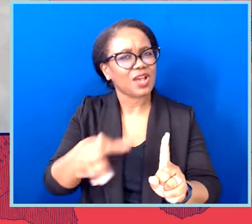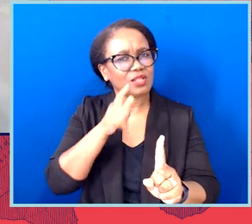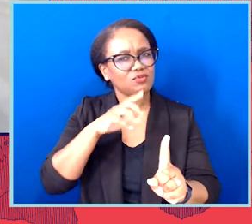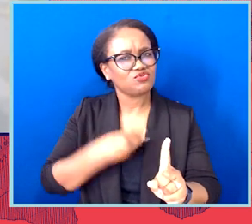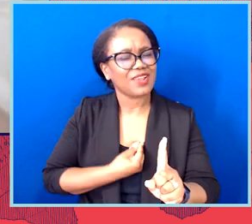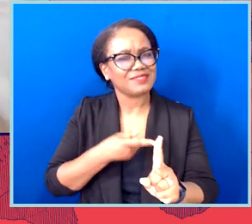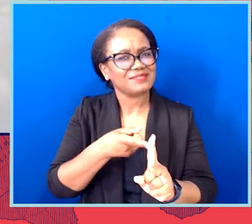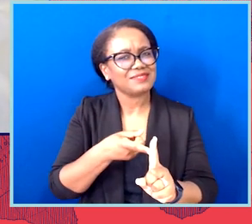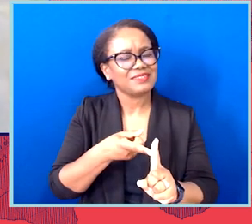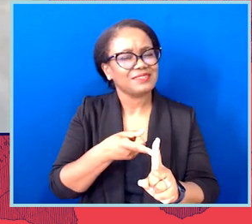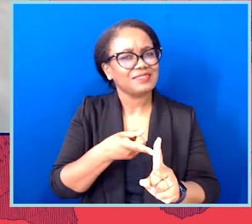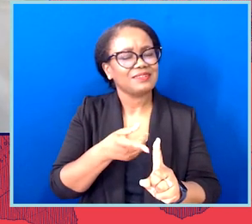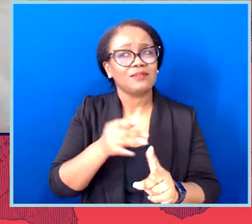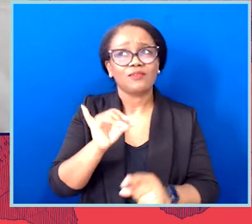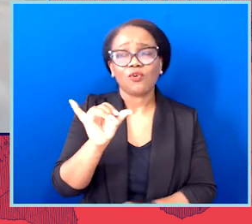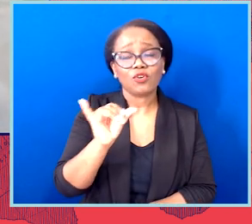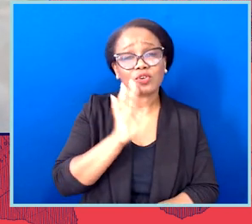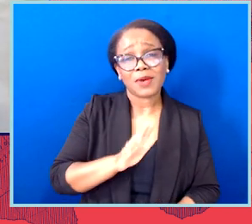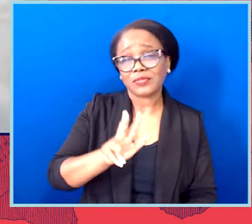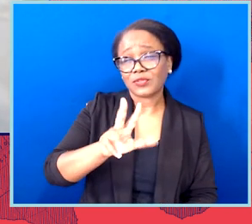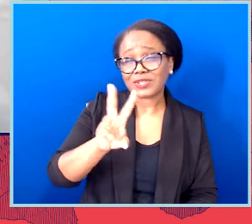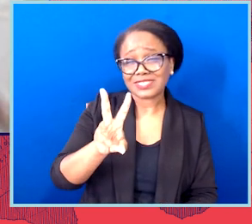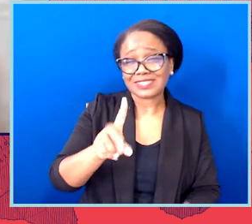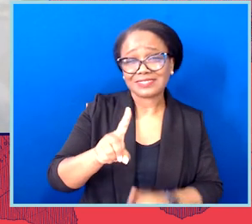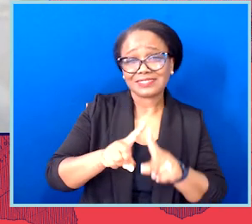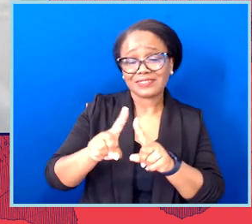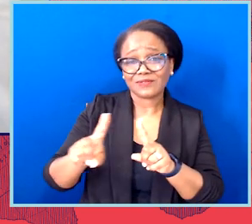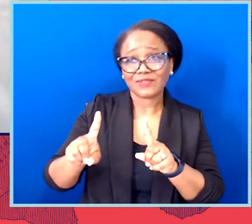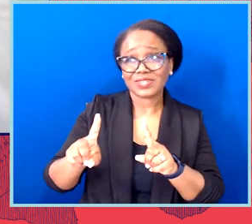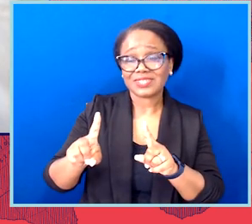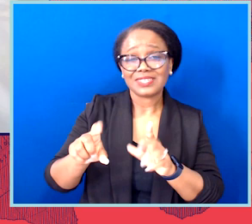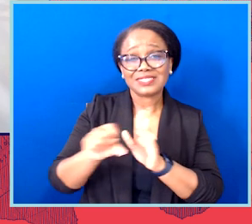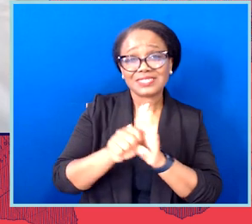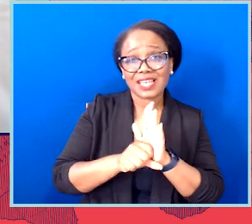And then obviously, there was 36 states that tried to ban trans kids from sports.